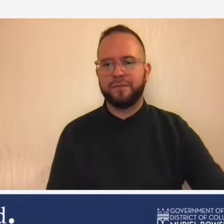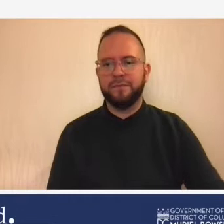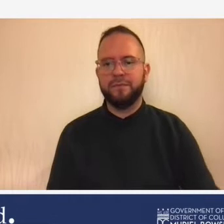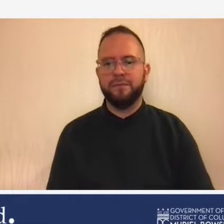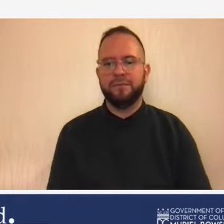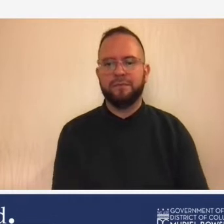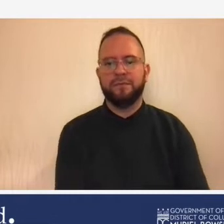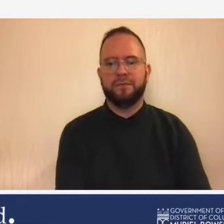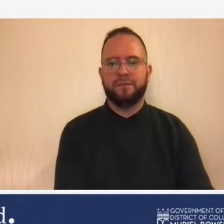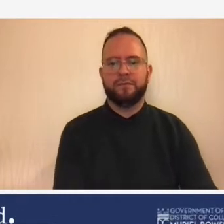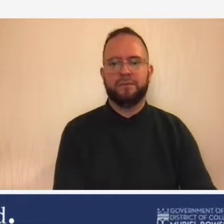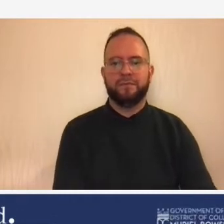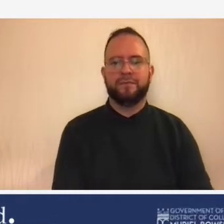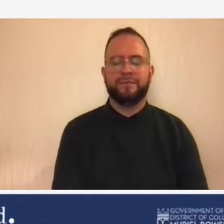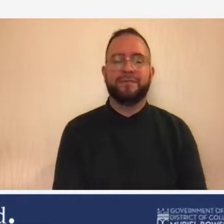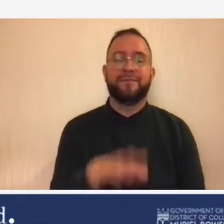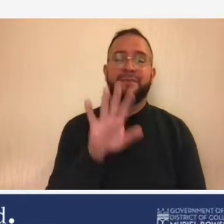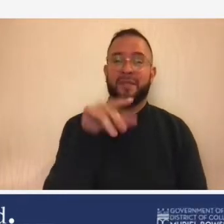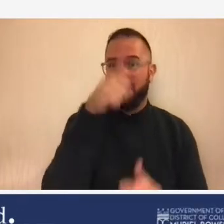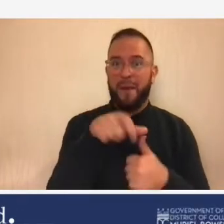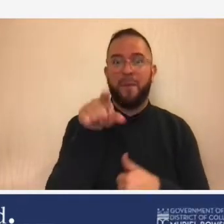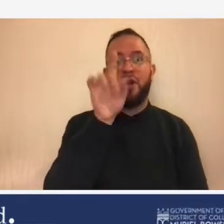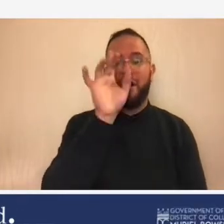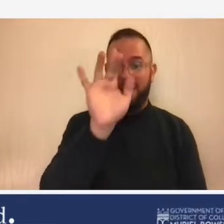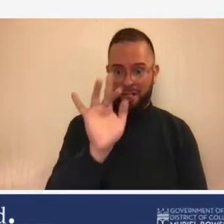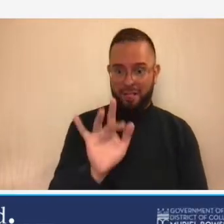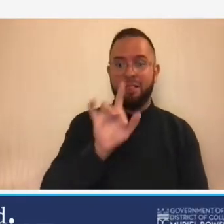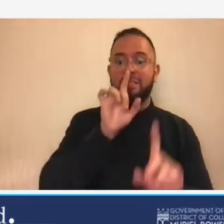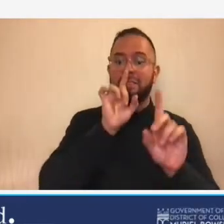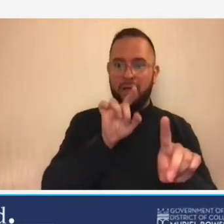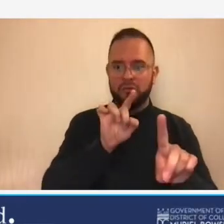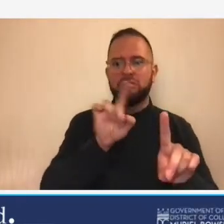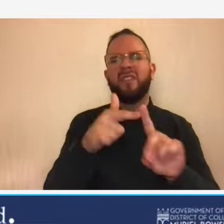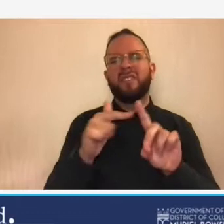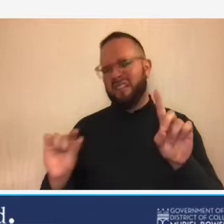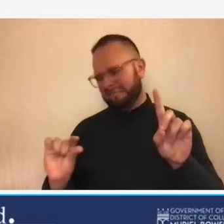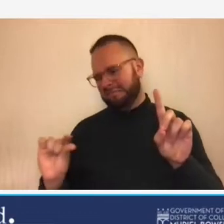and be sure to submit your there's a submit button so when you answer the poll questions go ahead and hit submit